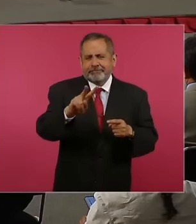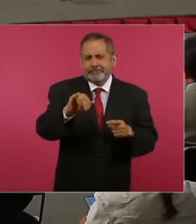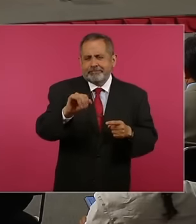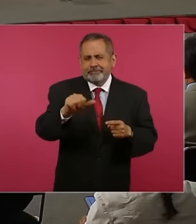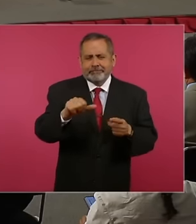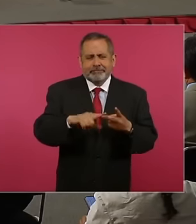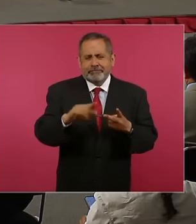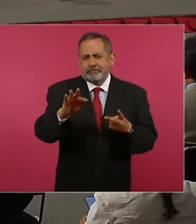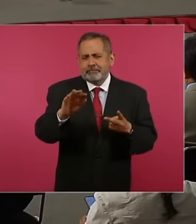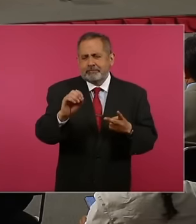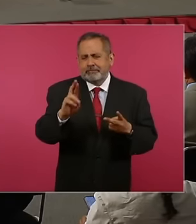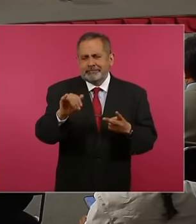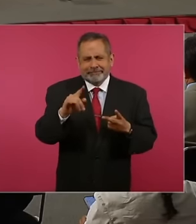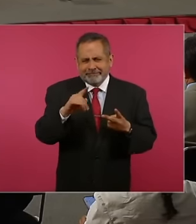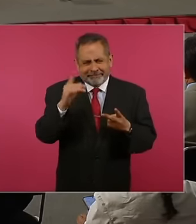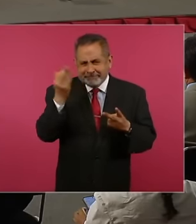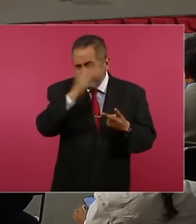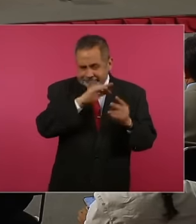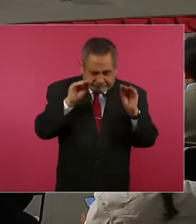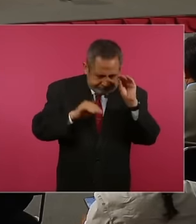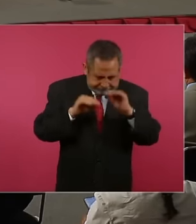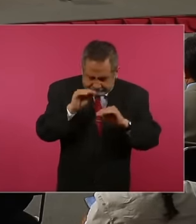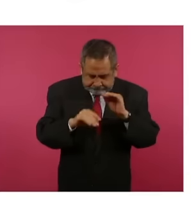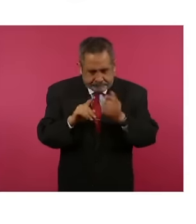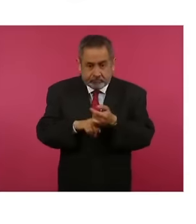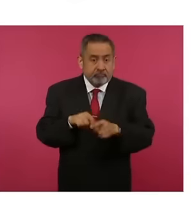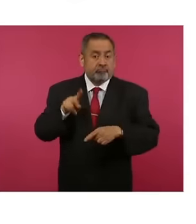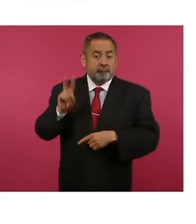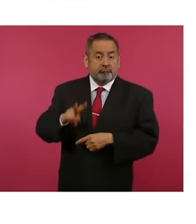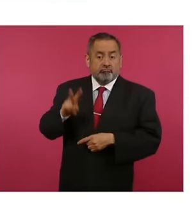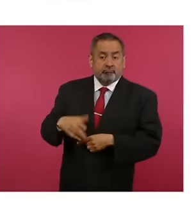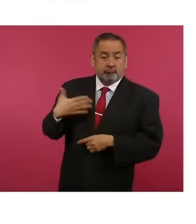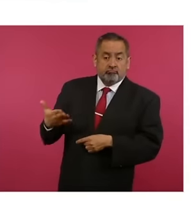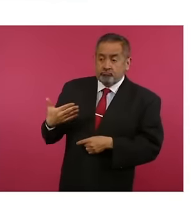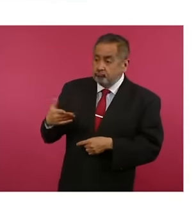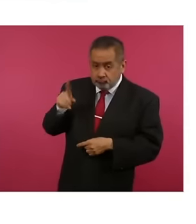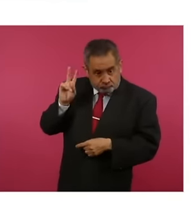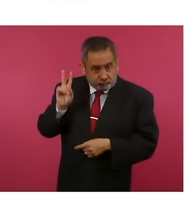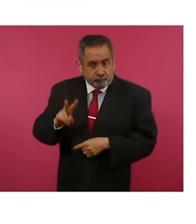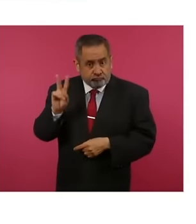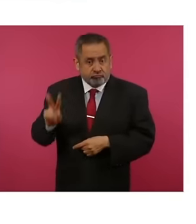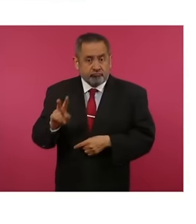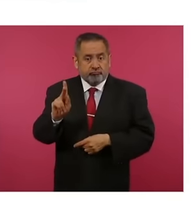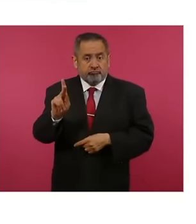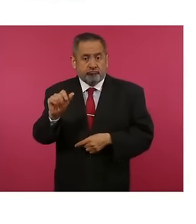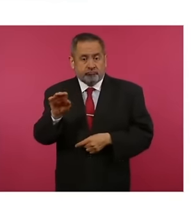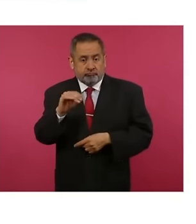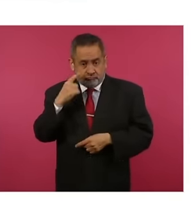etc. and they mention Pemex and President Andrés Manuel López Obrador This is the form